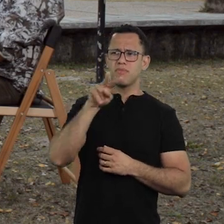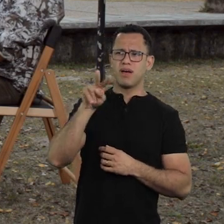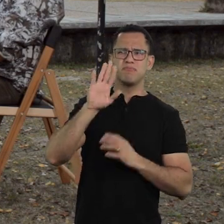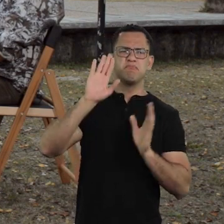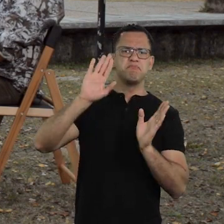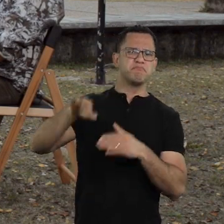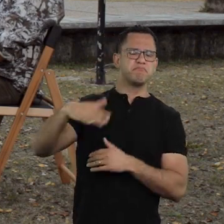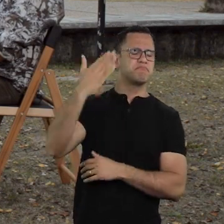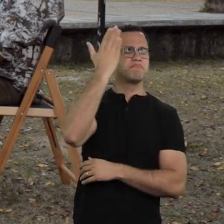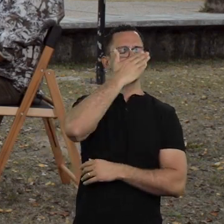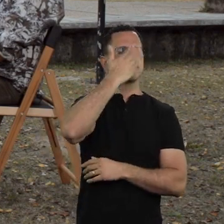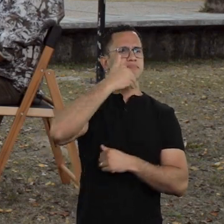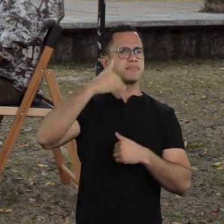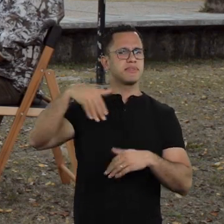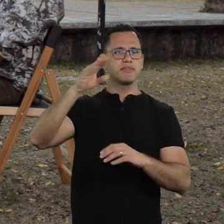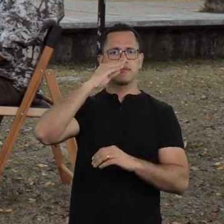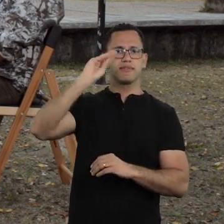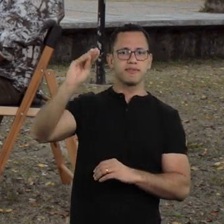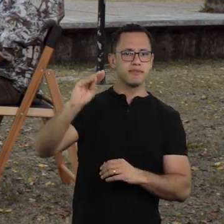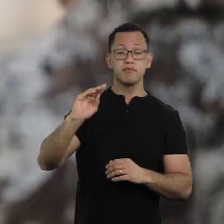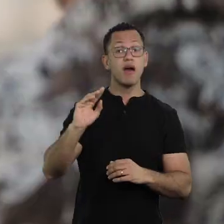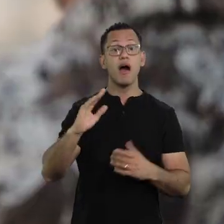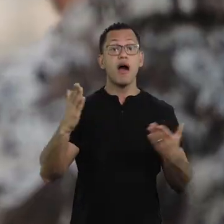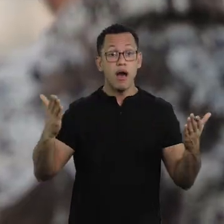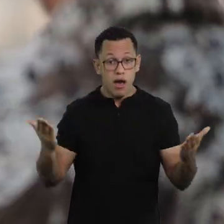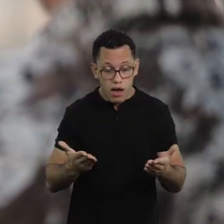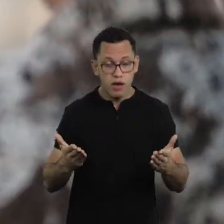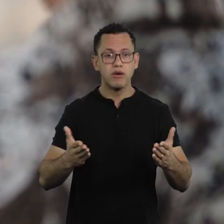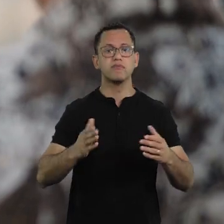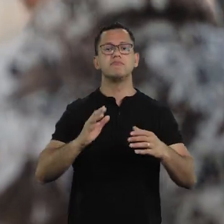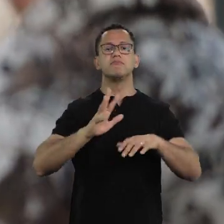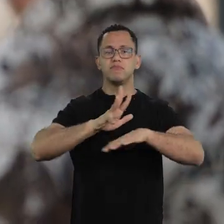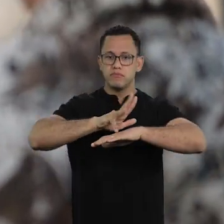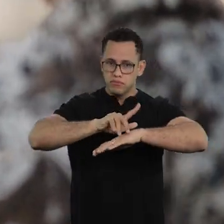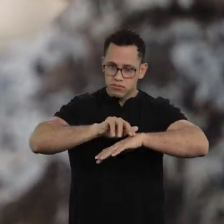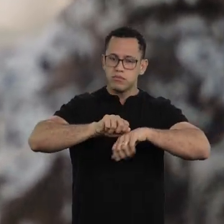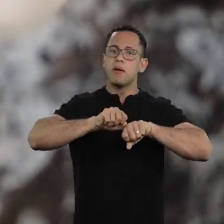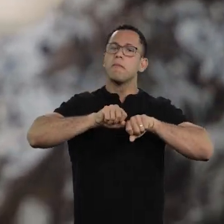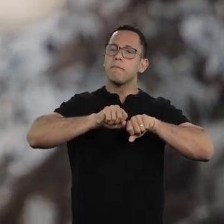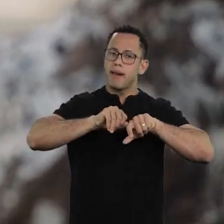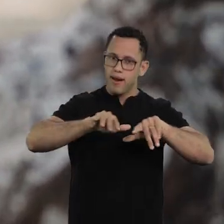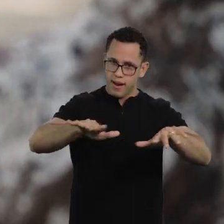Writers are writers of their time, this is our time, the pandemic,